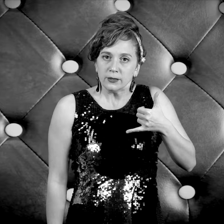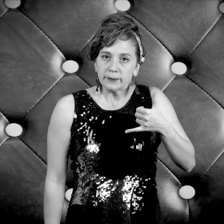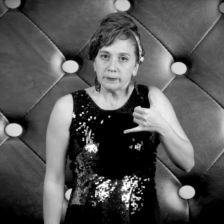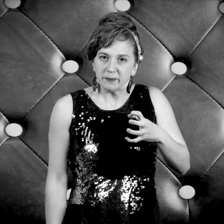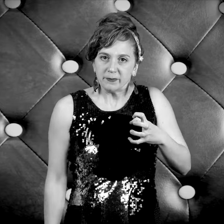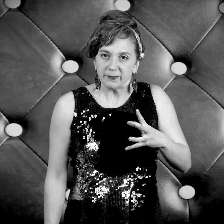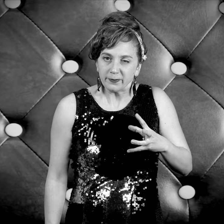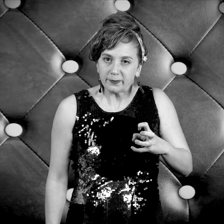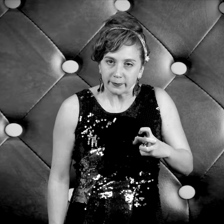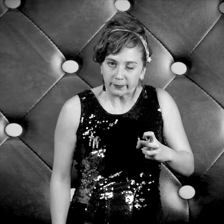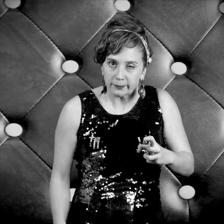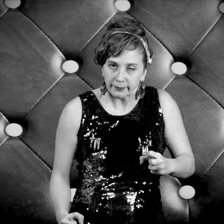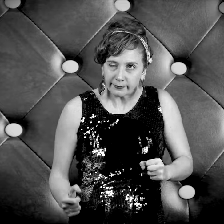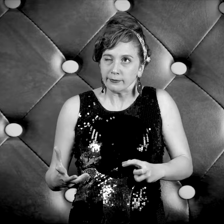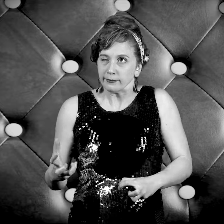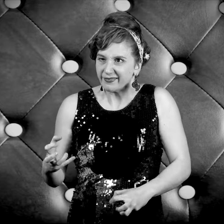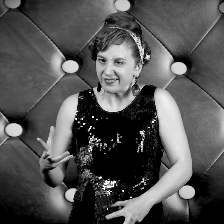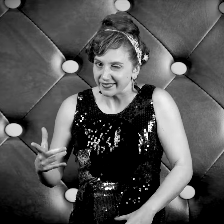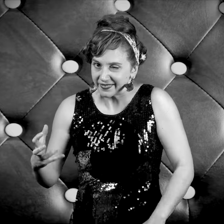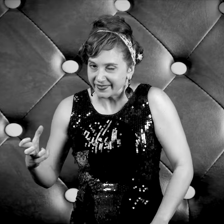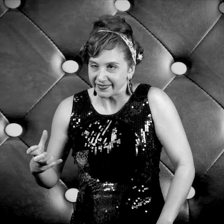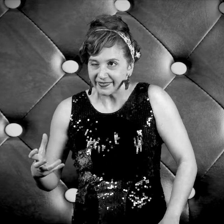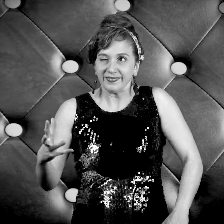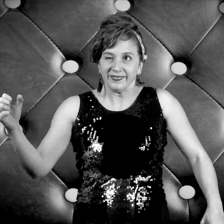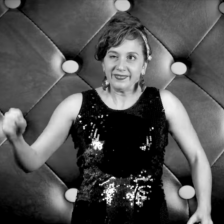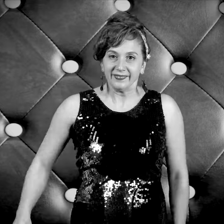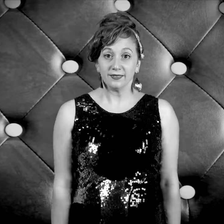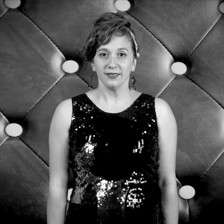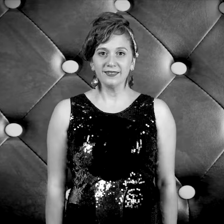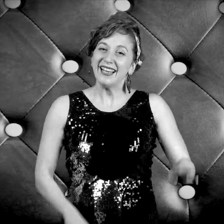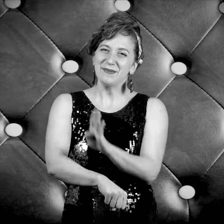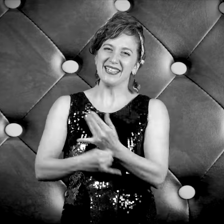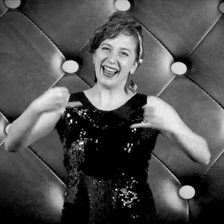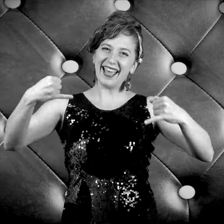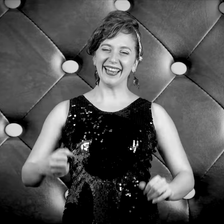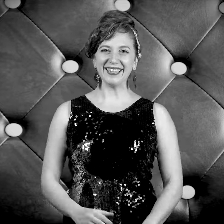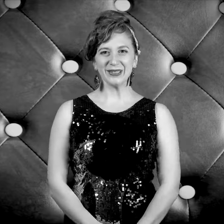Getting this brrr, brrr, brrr, brrr, busy line